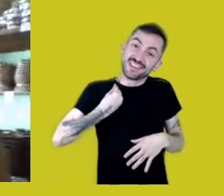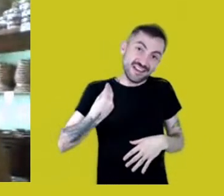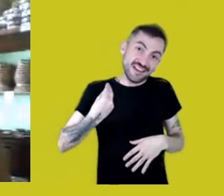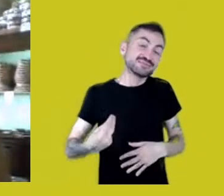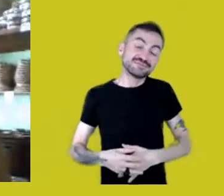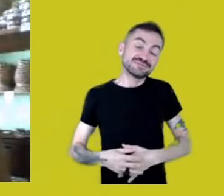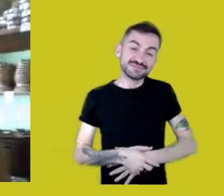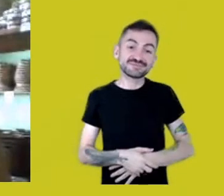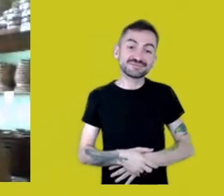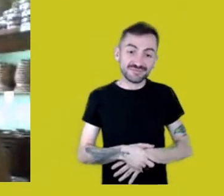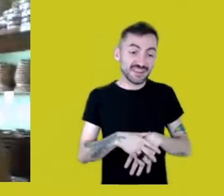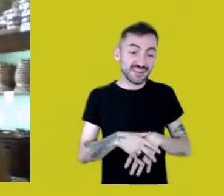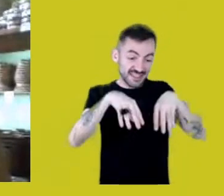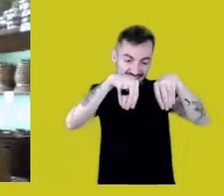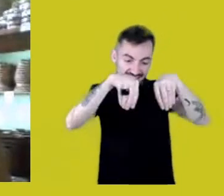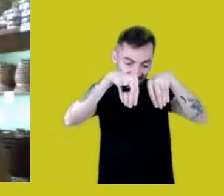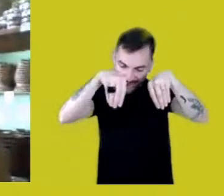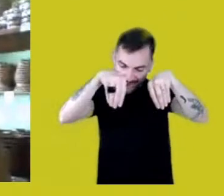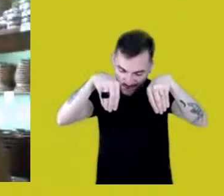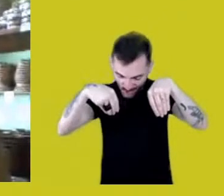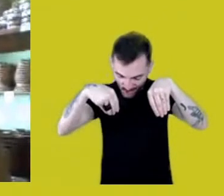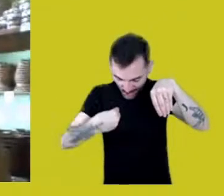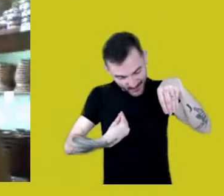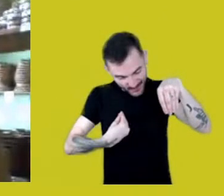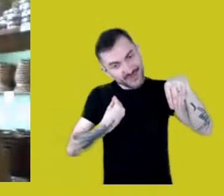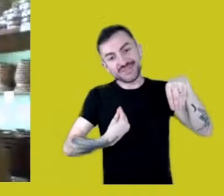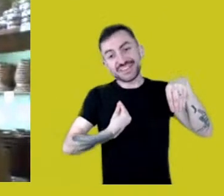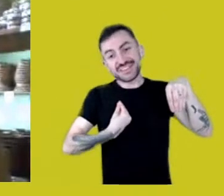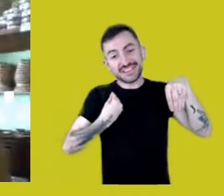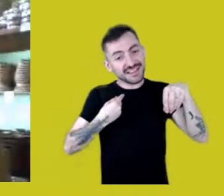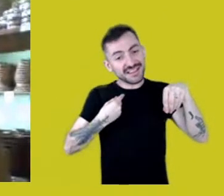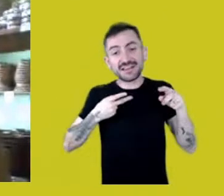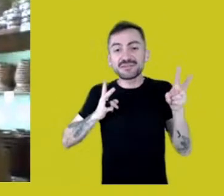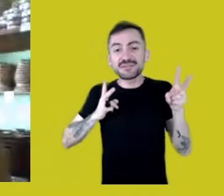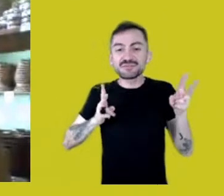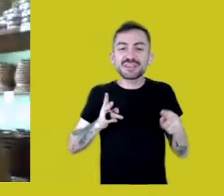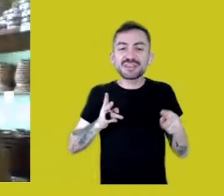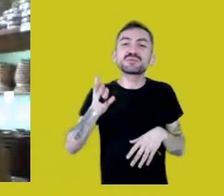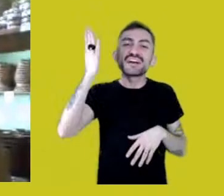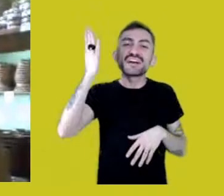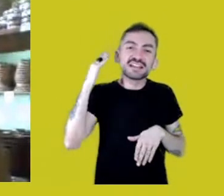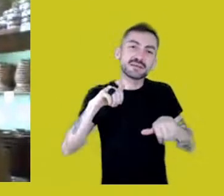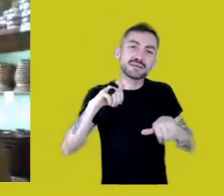It is ourselves. Like the motto of the March of Native Women, last year: